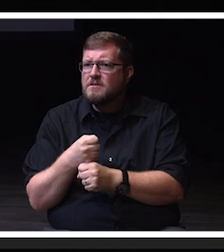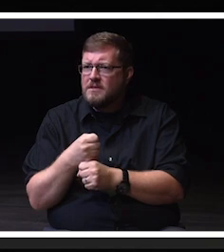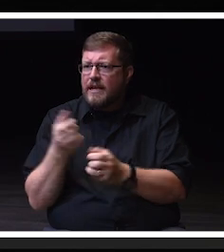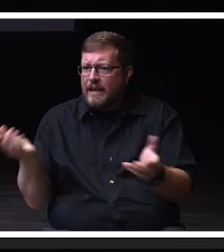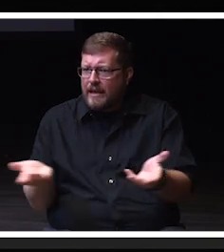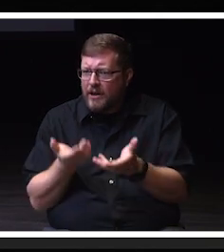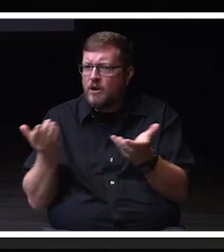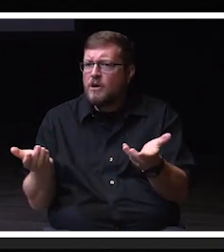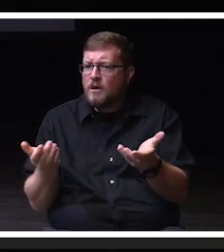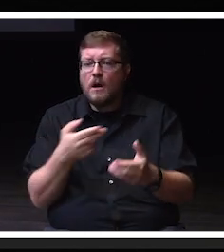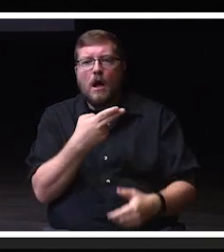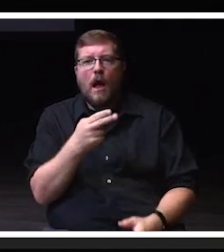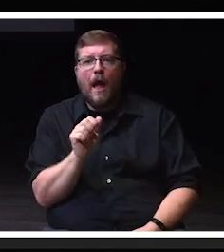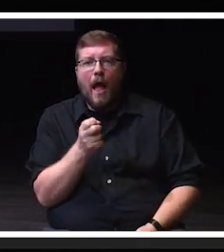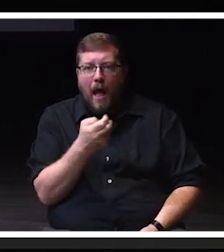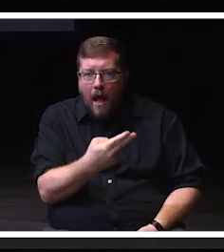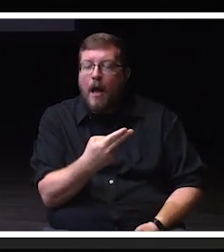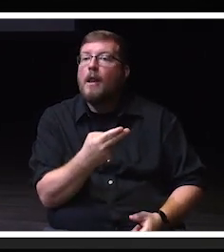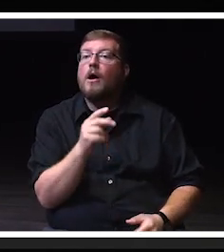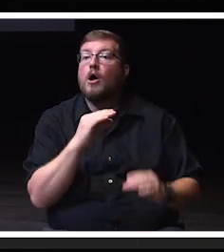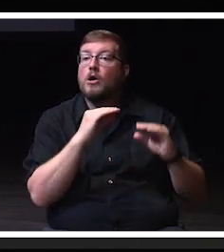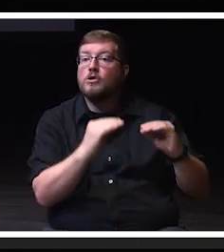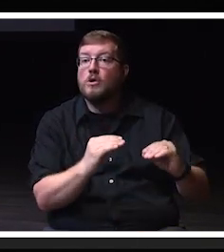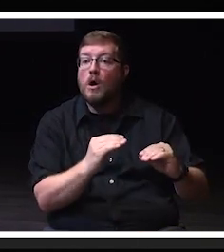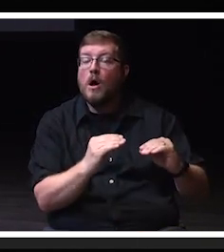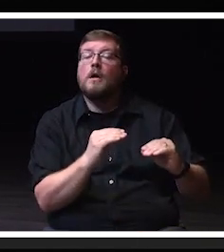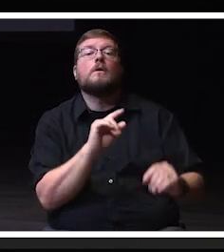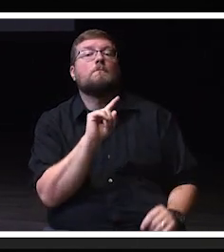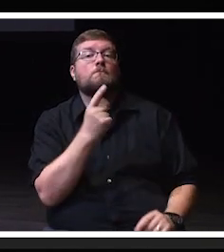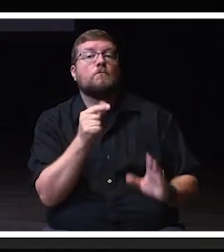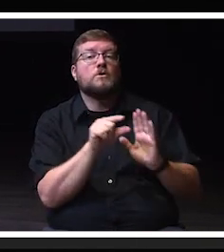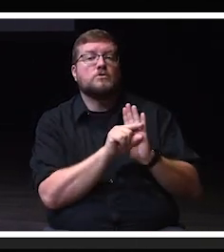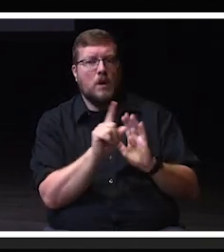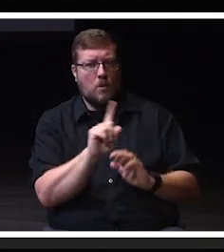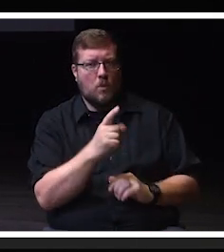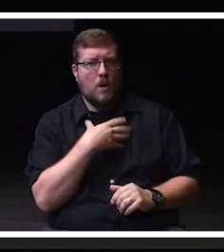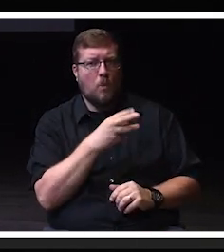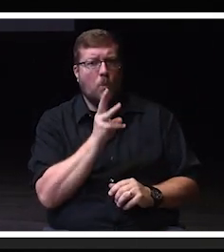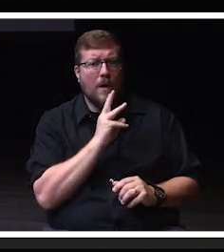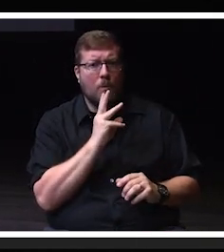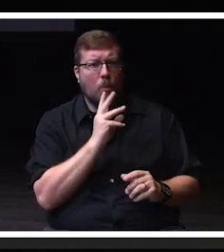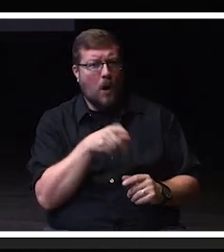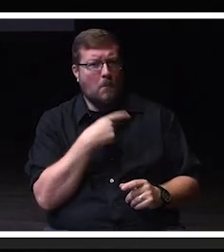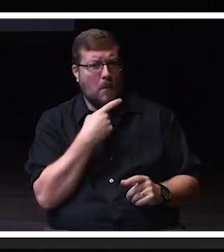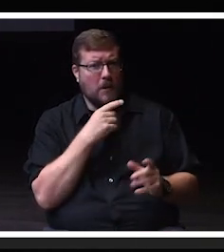Hannah taught first grade in Whitewater public schools for 30 years.